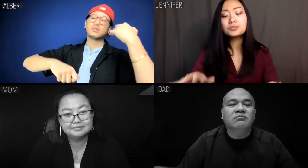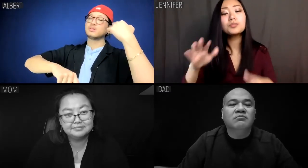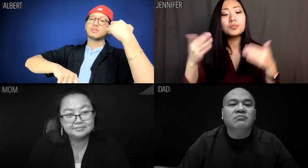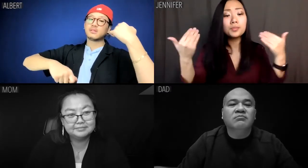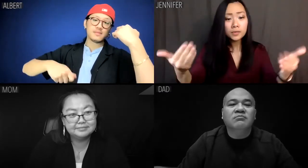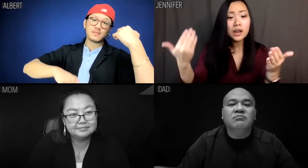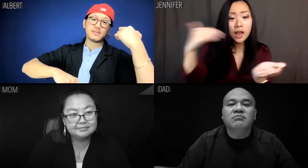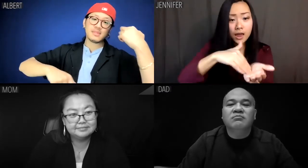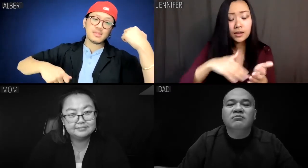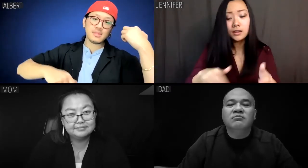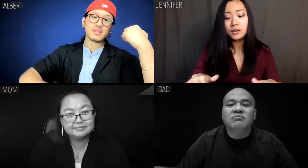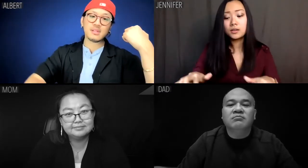Jennifer: Let's go again.